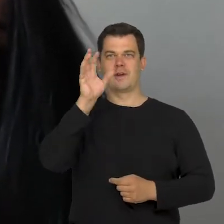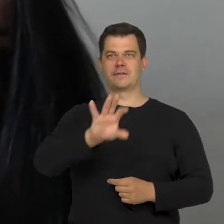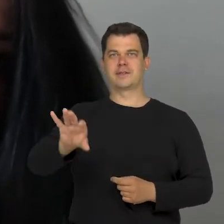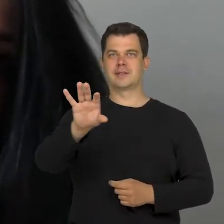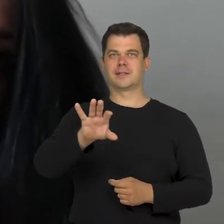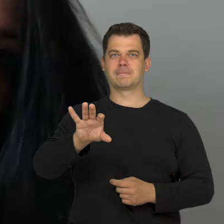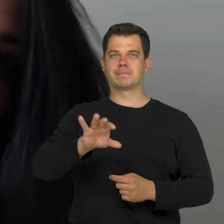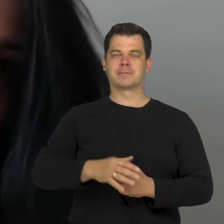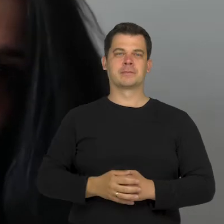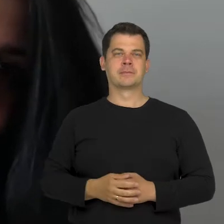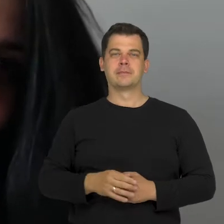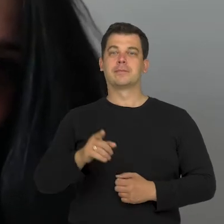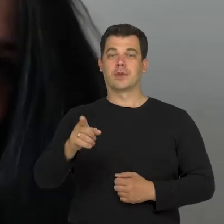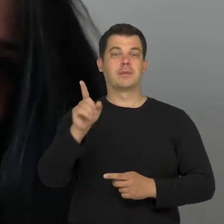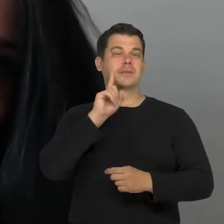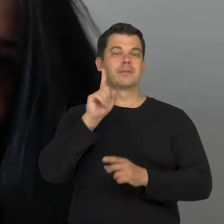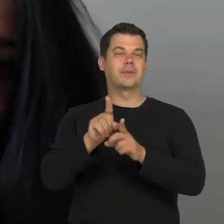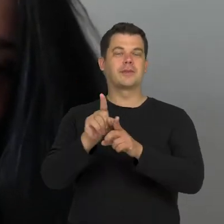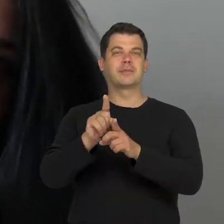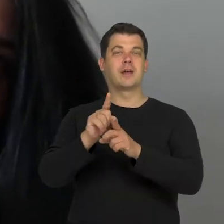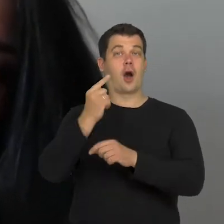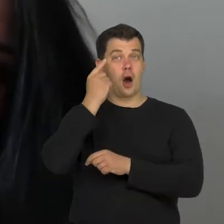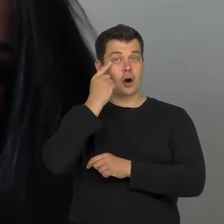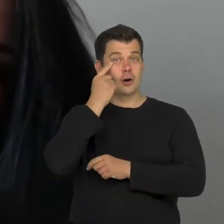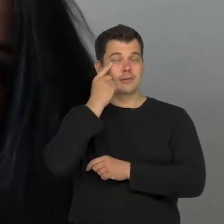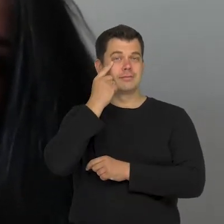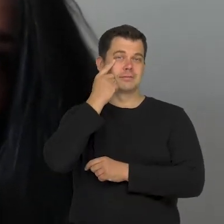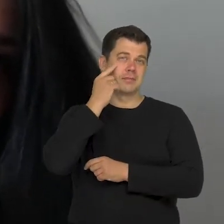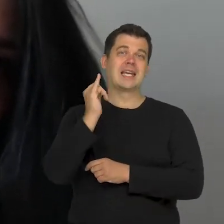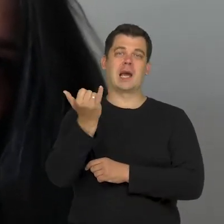I treat the eye as a muscle